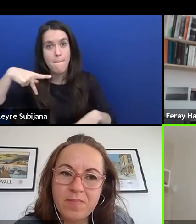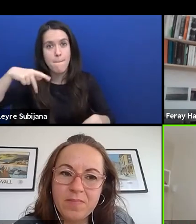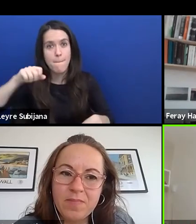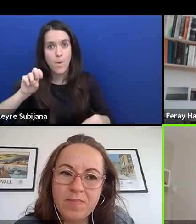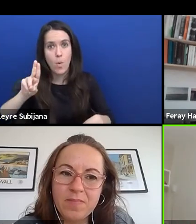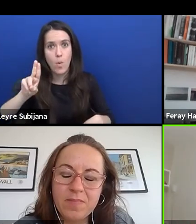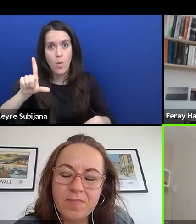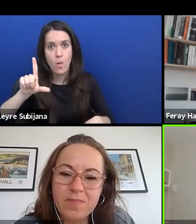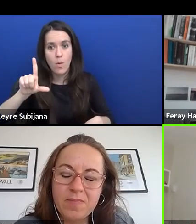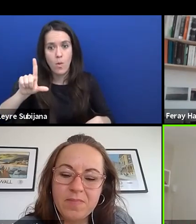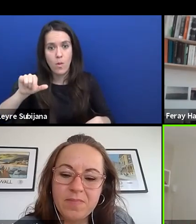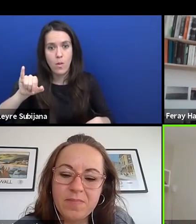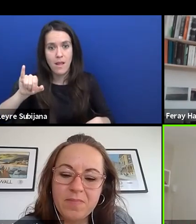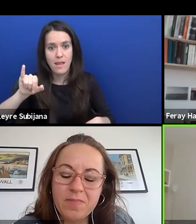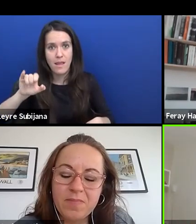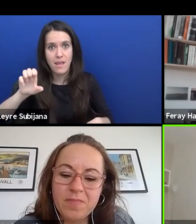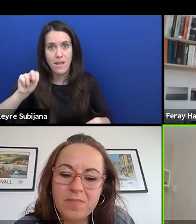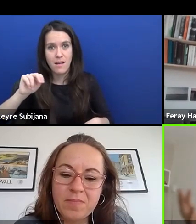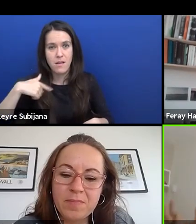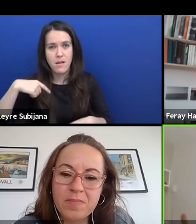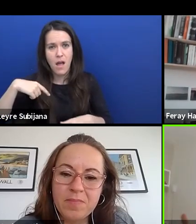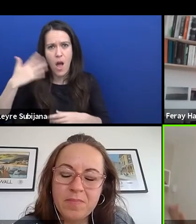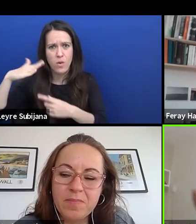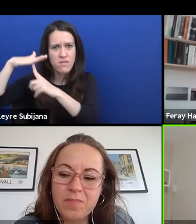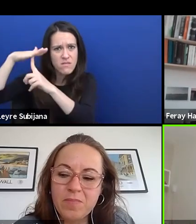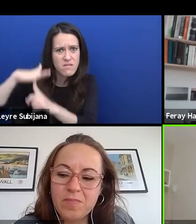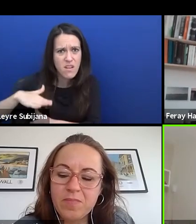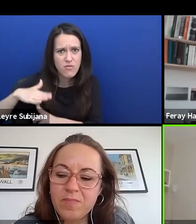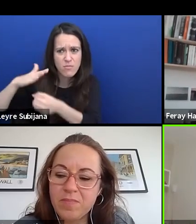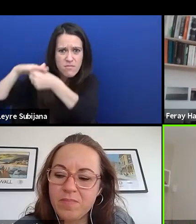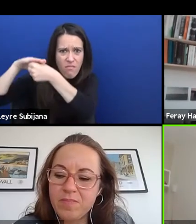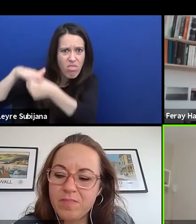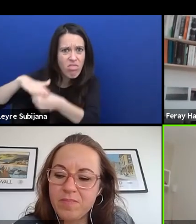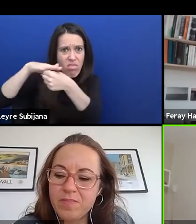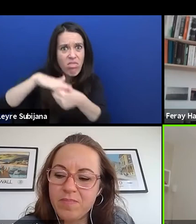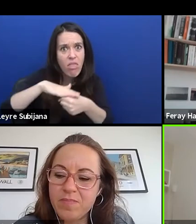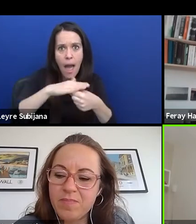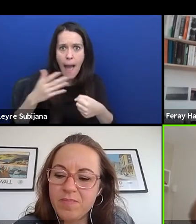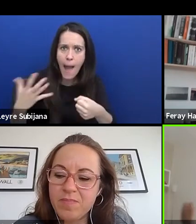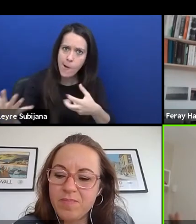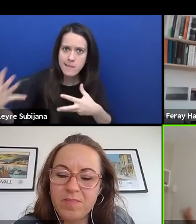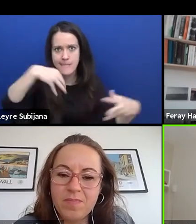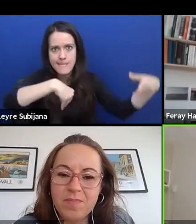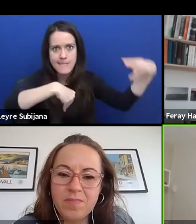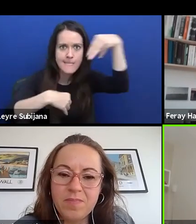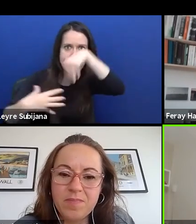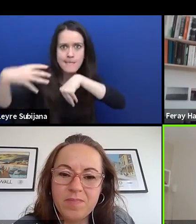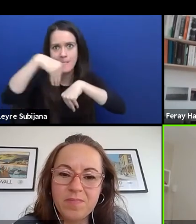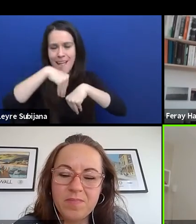I this is very important even to get them more to participate, to feel them more invited,